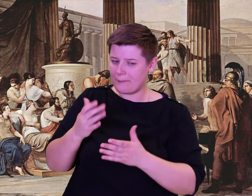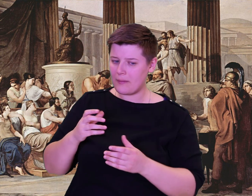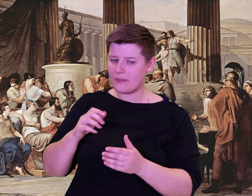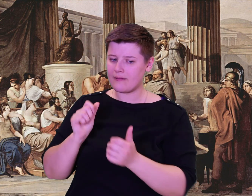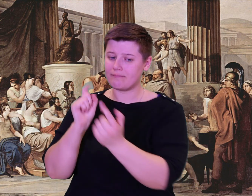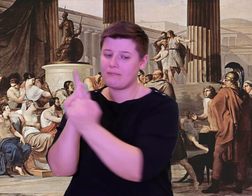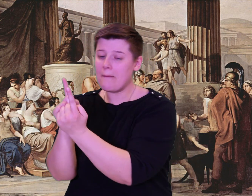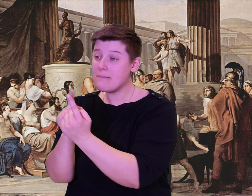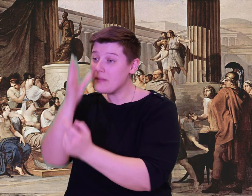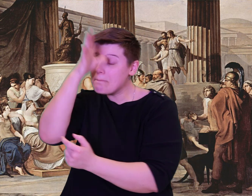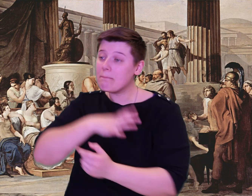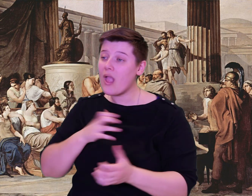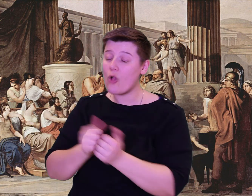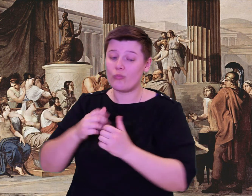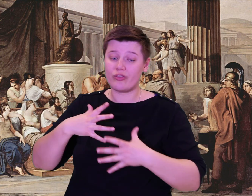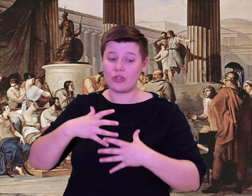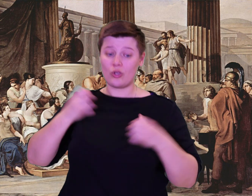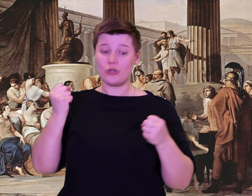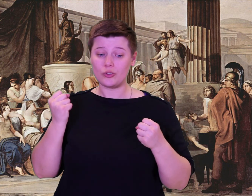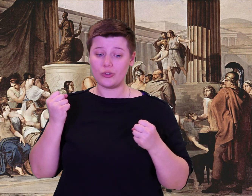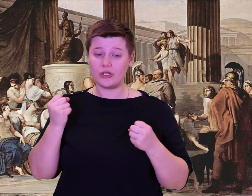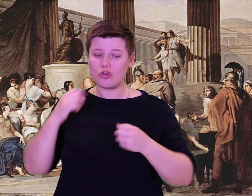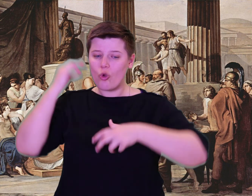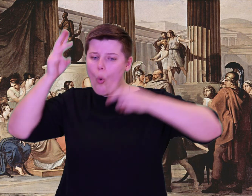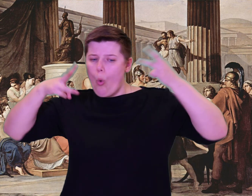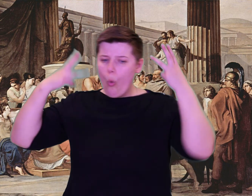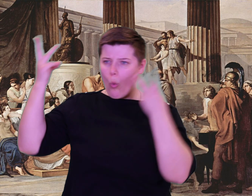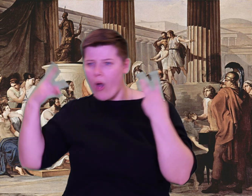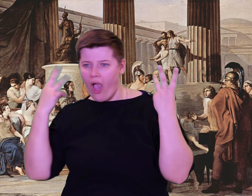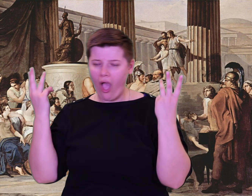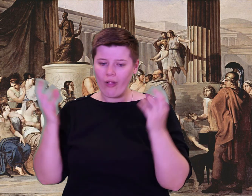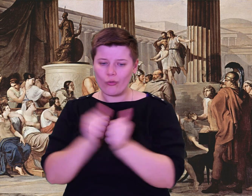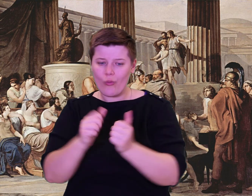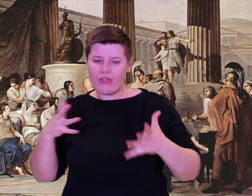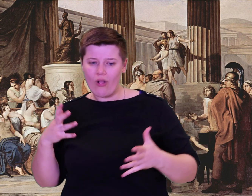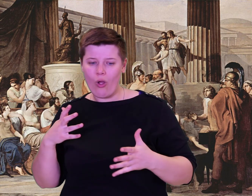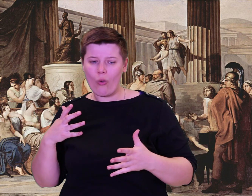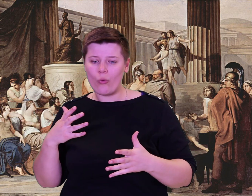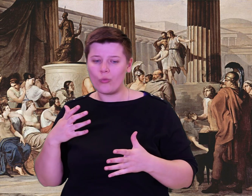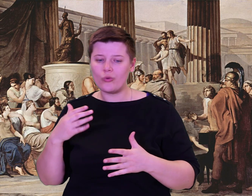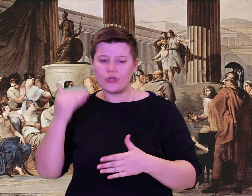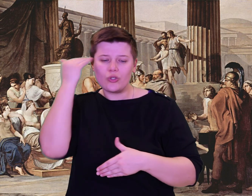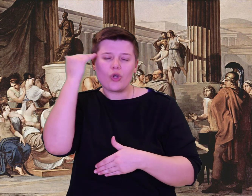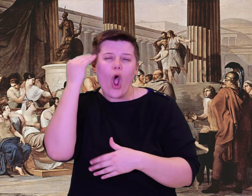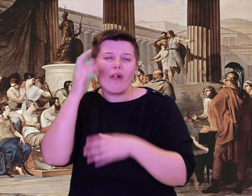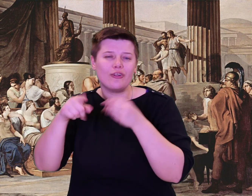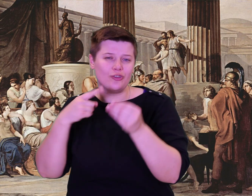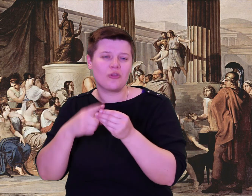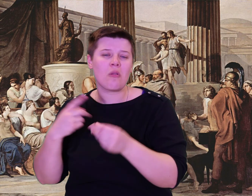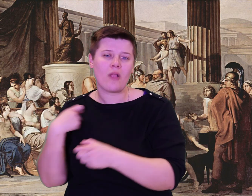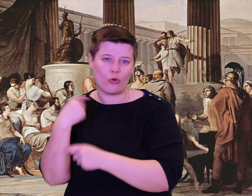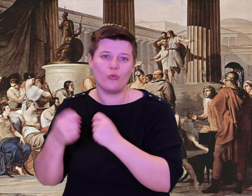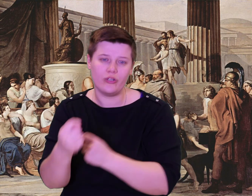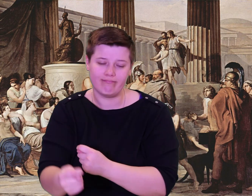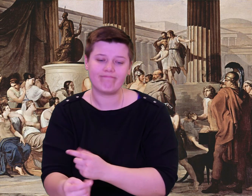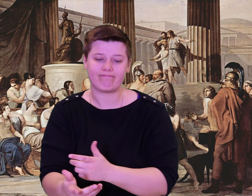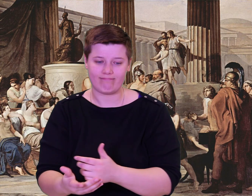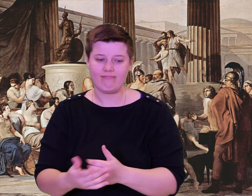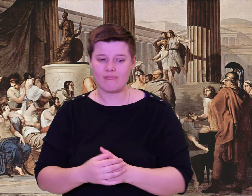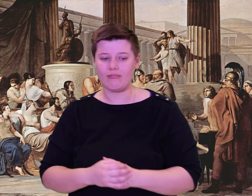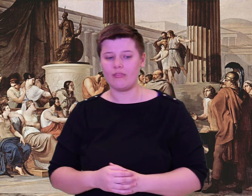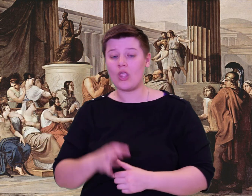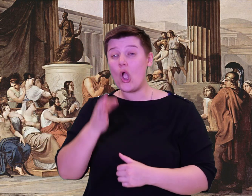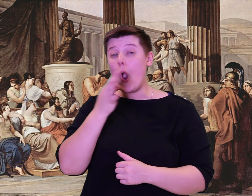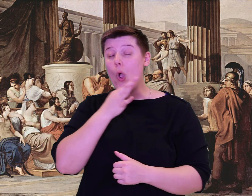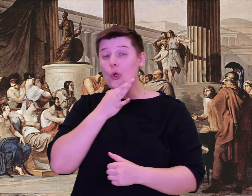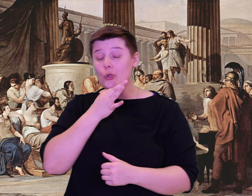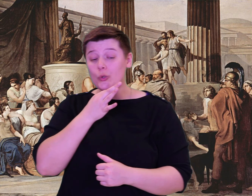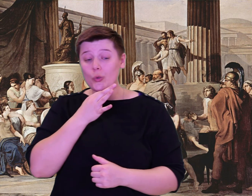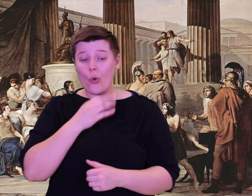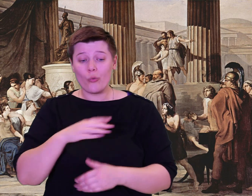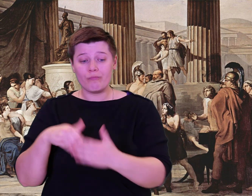wooded peak in airy mountains, rising alone above the rest. I told my loyal